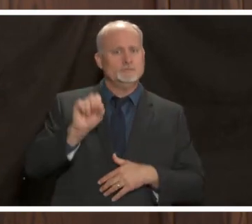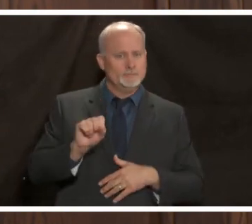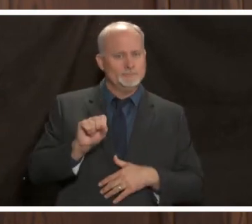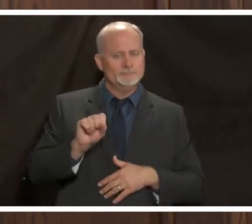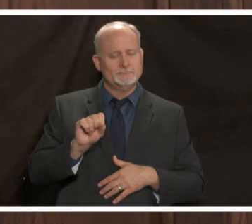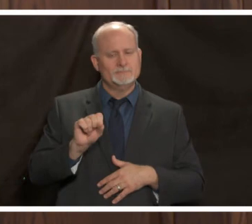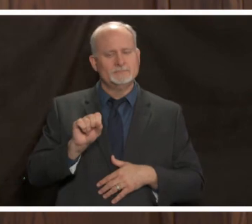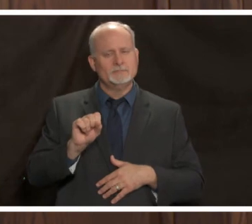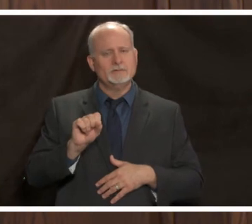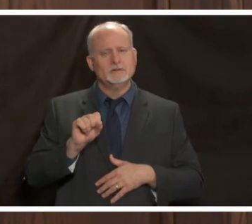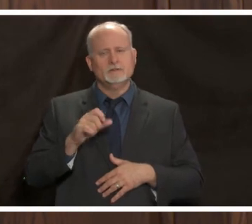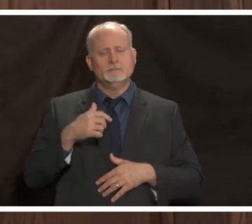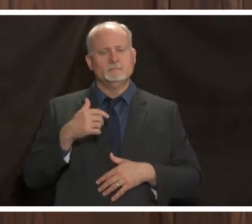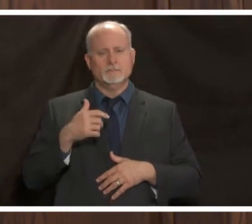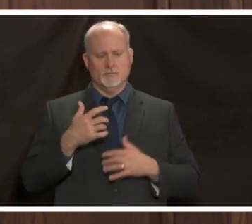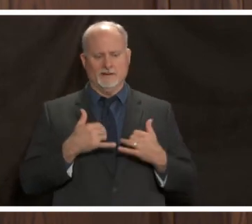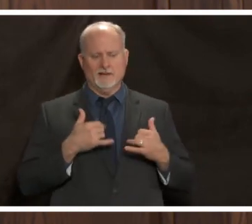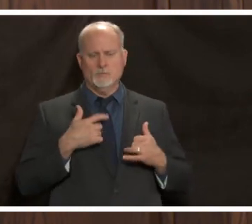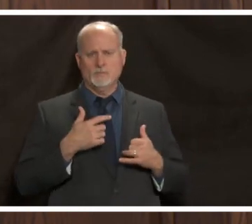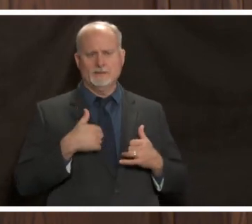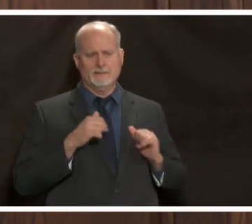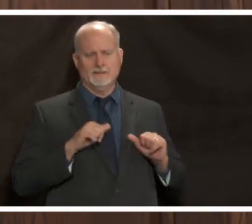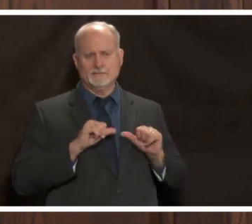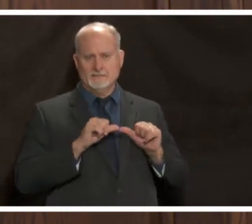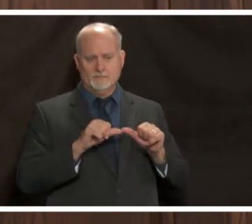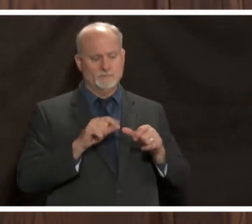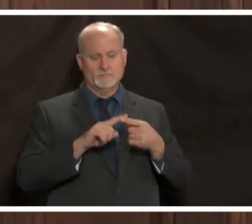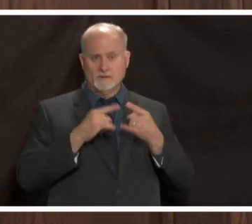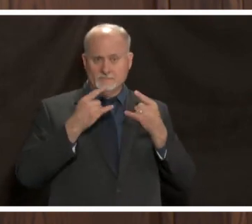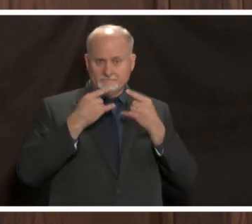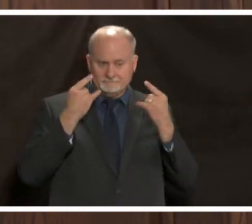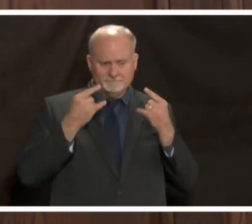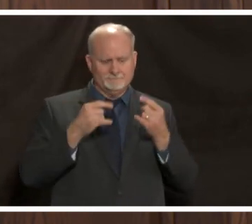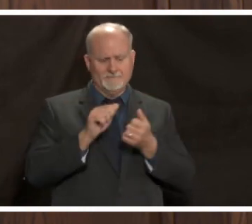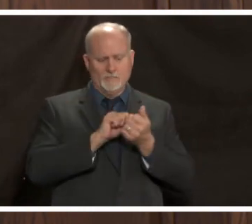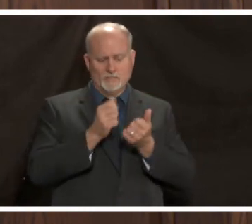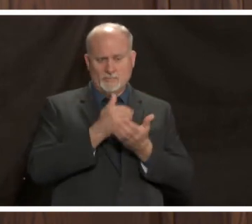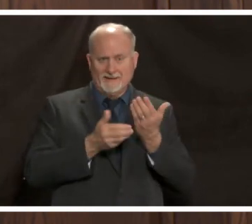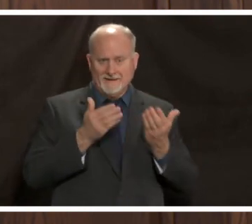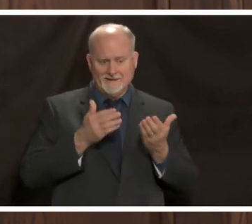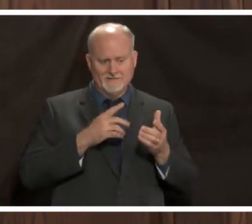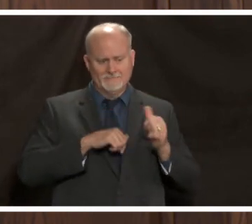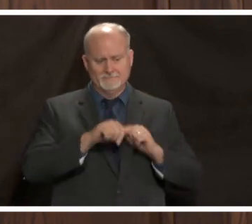have a few tools in our belt right now hand washing social distancing masking another